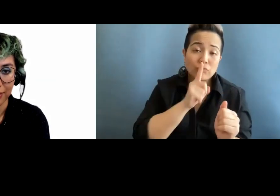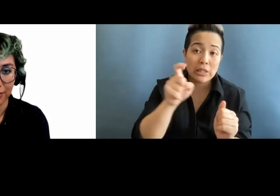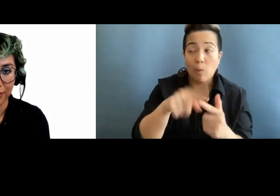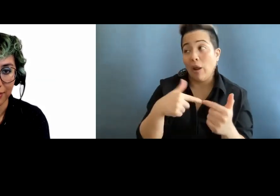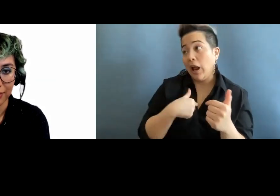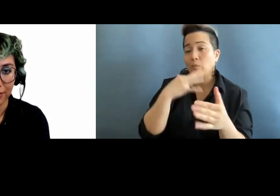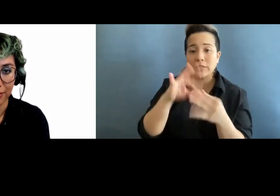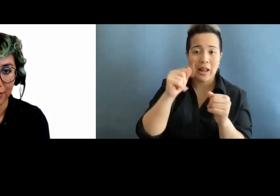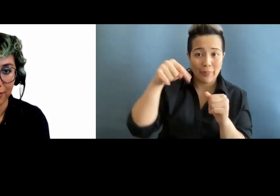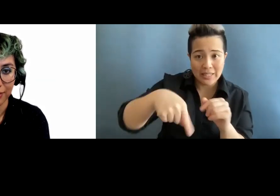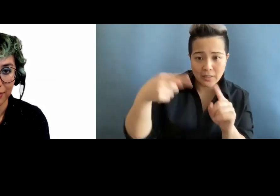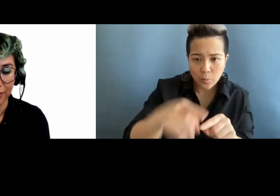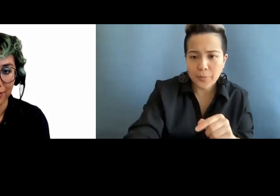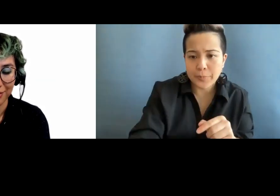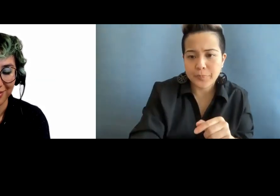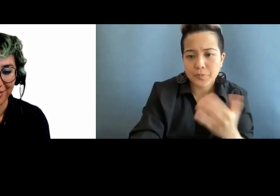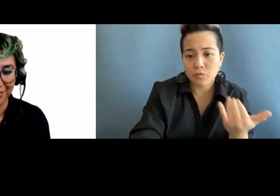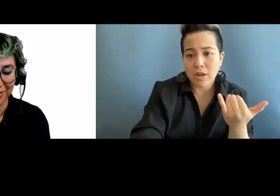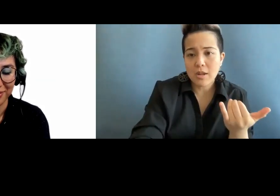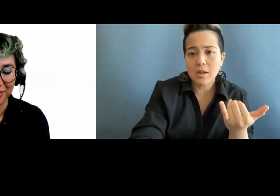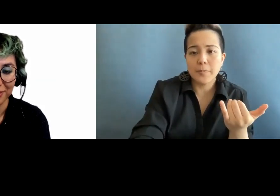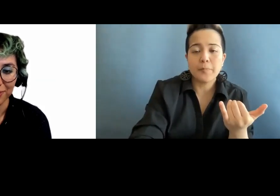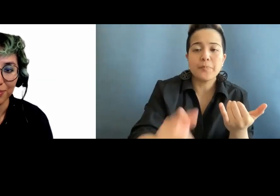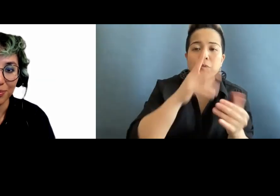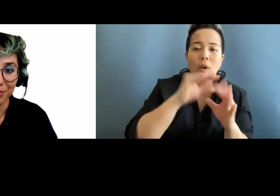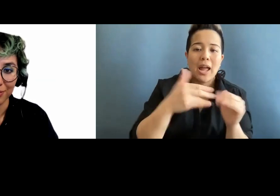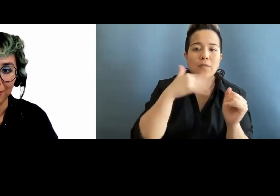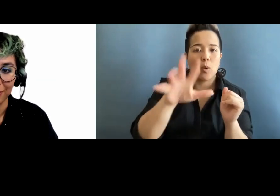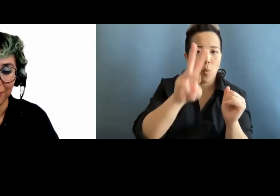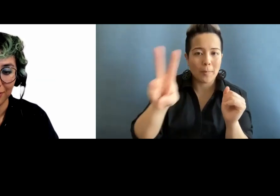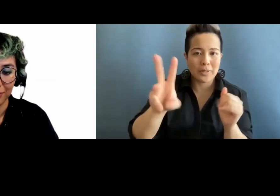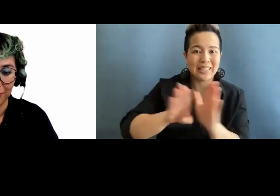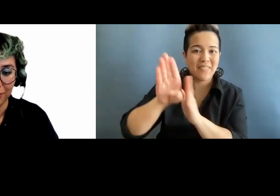at this point right now, you would obviously have your website developer, your designer,